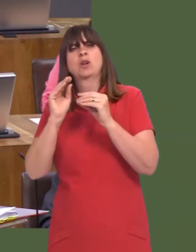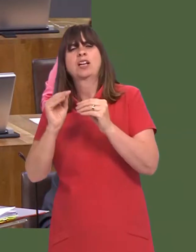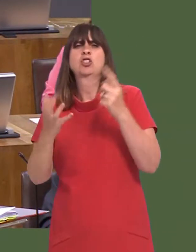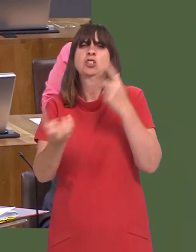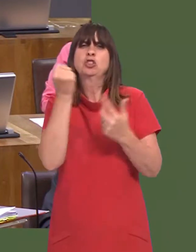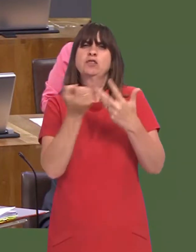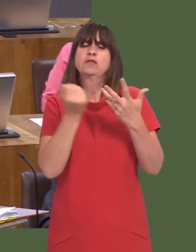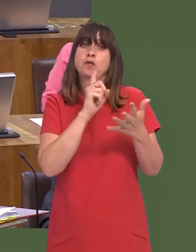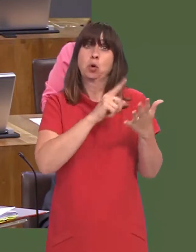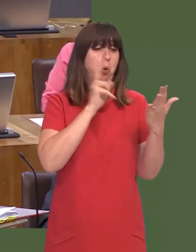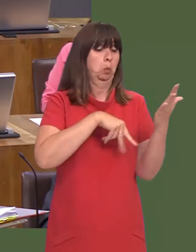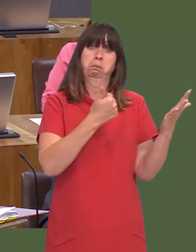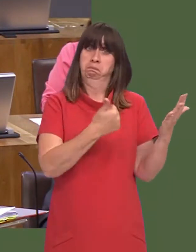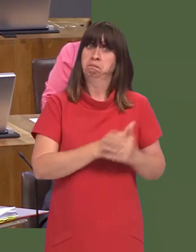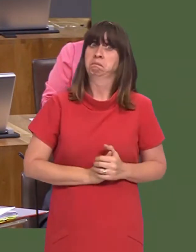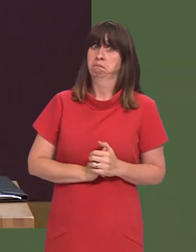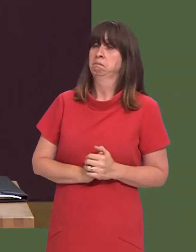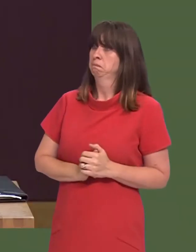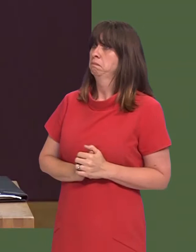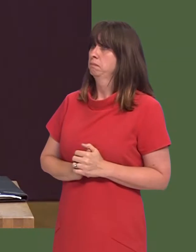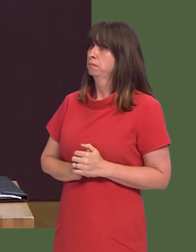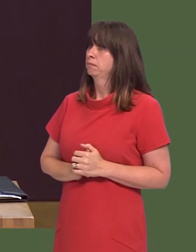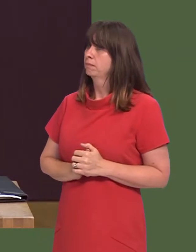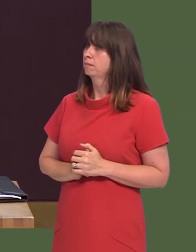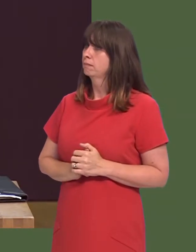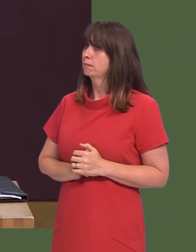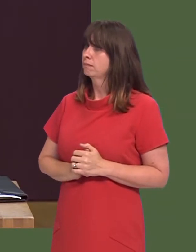outcomes, and the findings that we saw from the pilot scheme, are very encouraging.